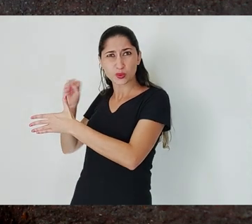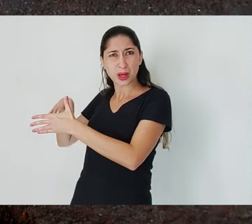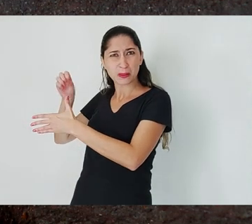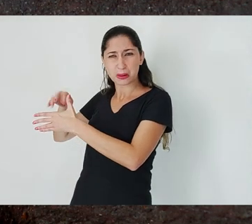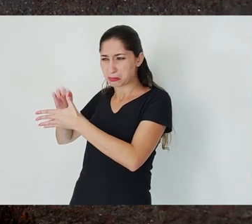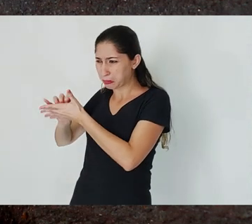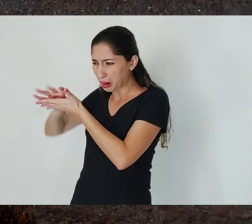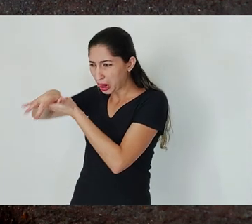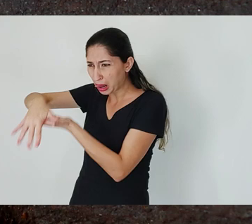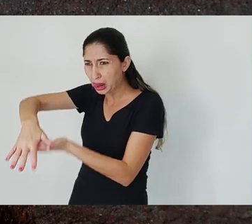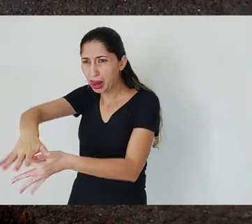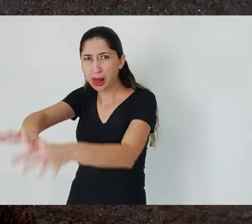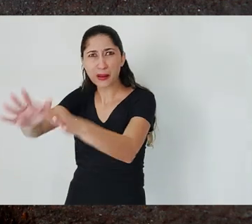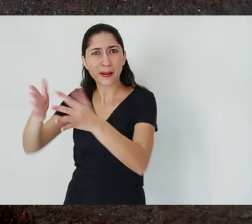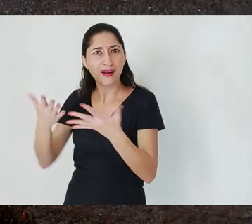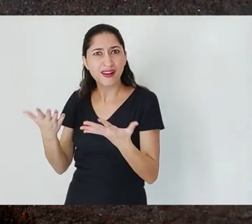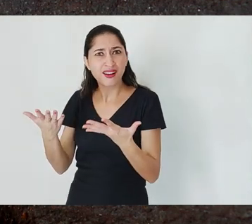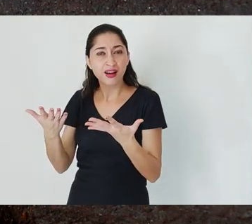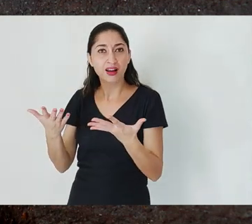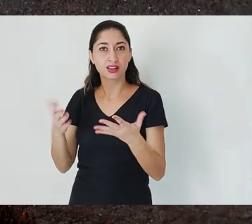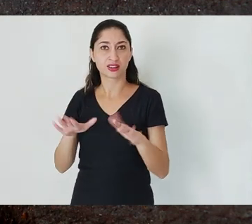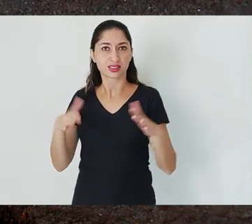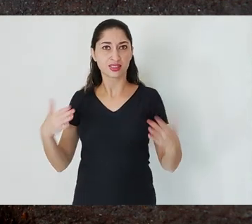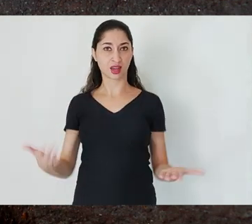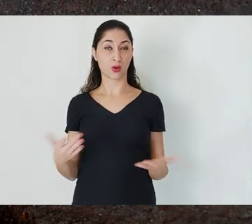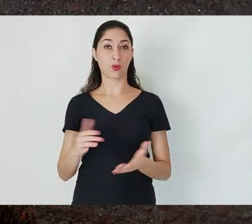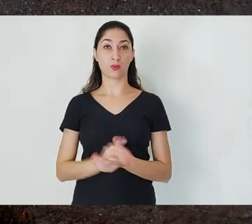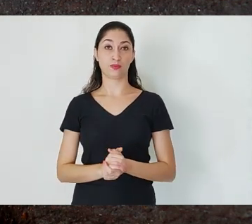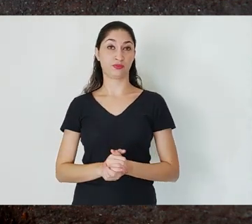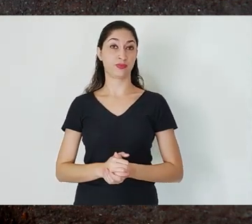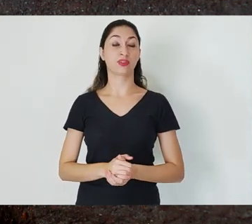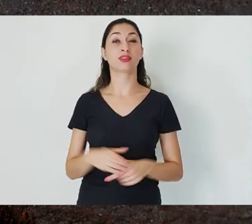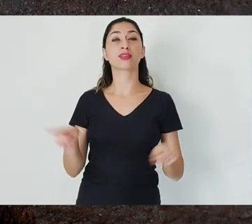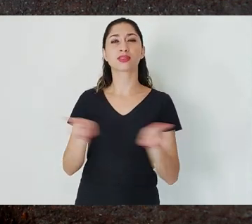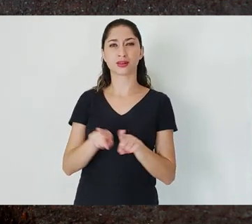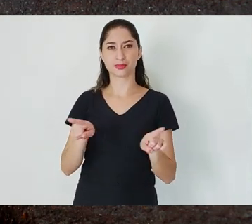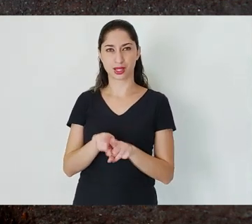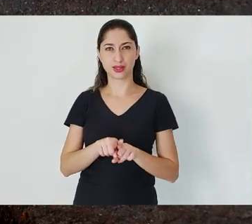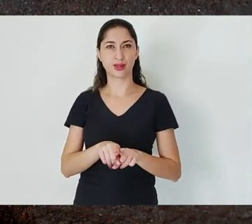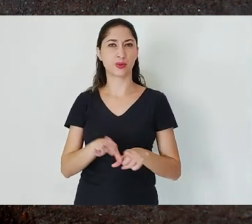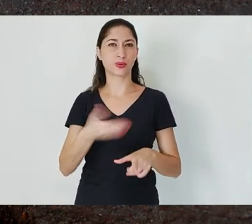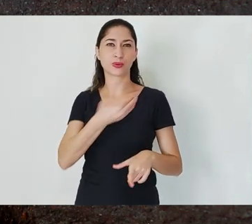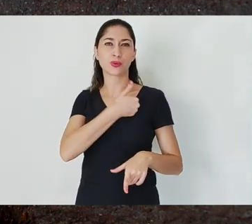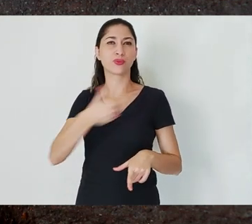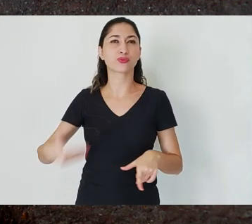of becoming more restrictive, was kind of opening loopholes so as not to prevent the mining sector from keeping this model.